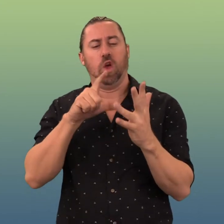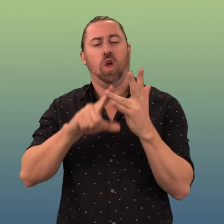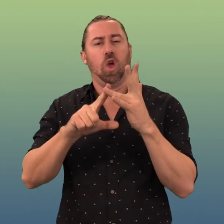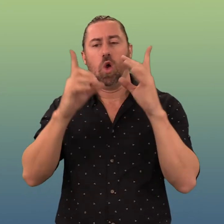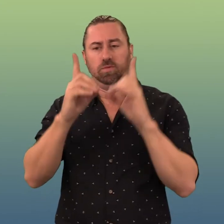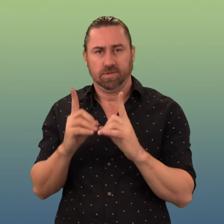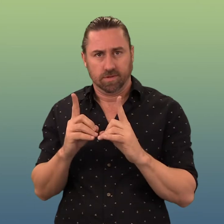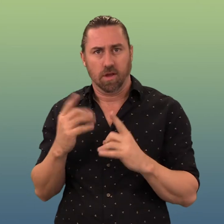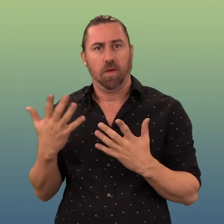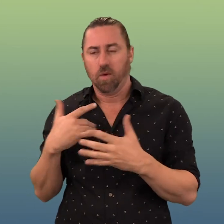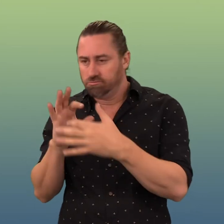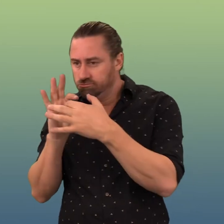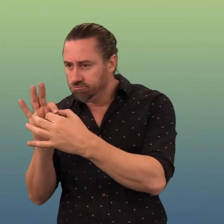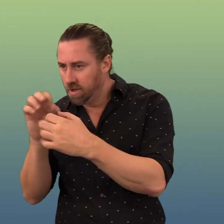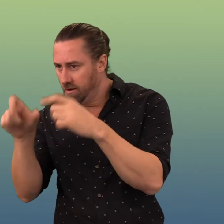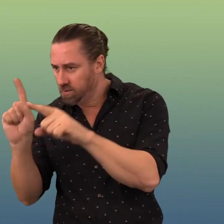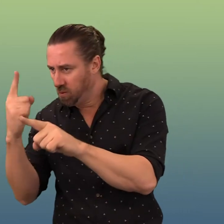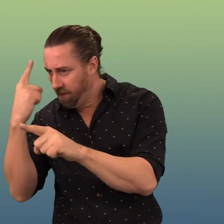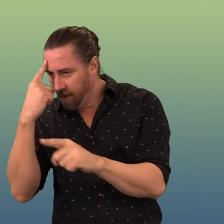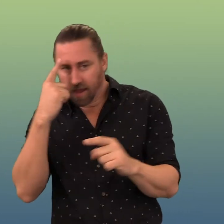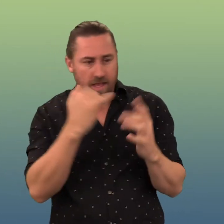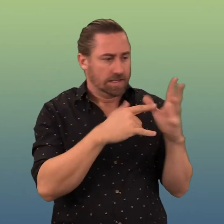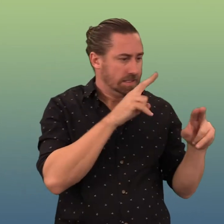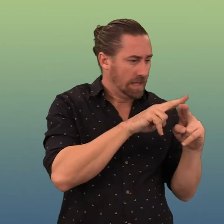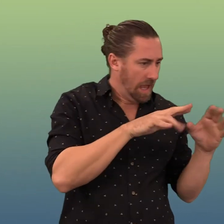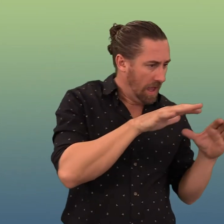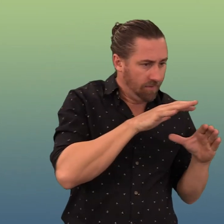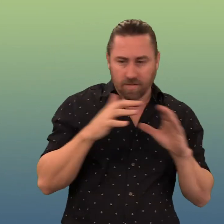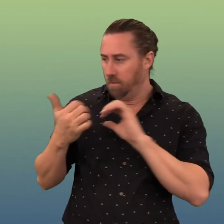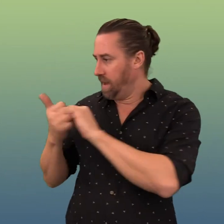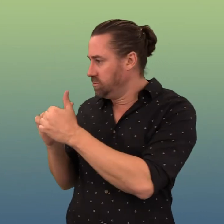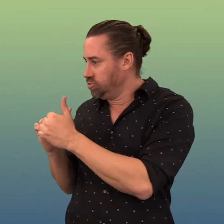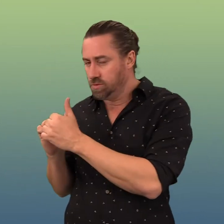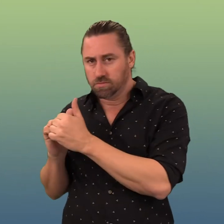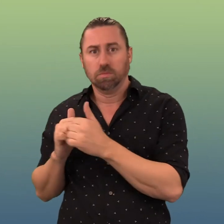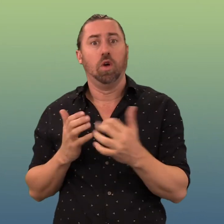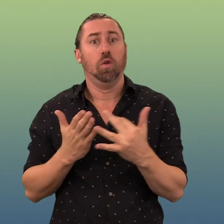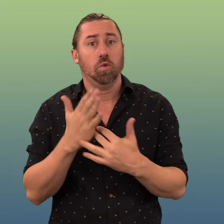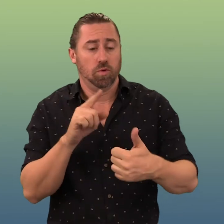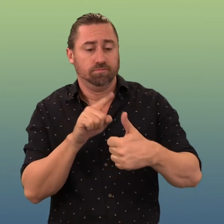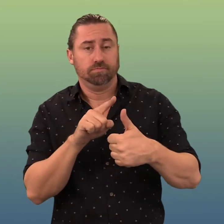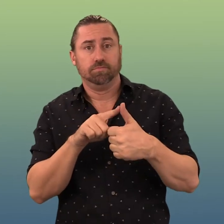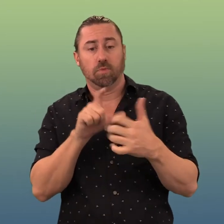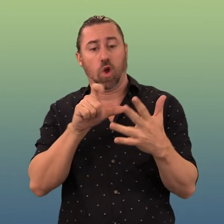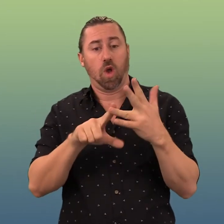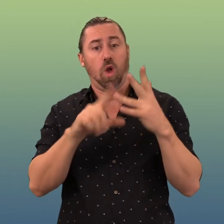feel welcome and independent. Three, listen responsibly, and continuously improve.